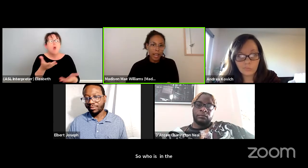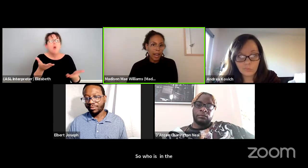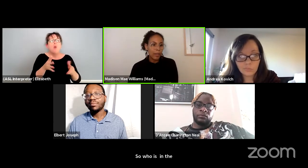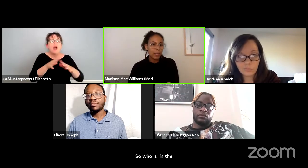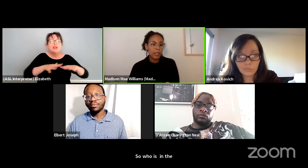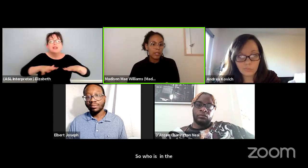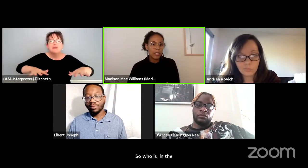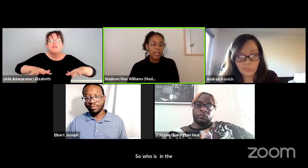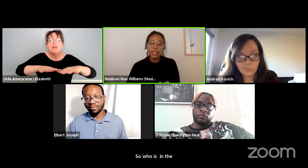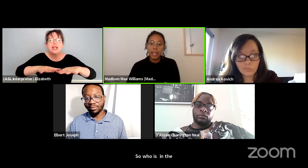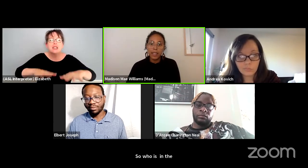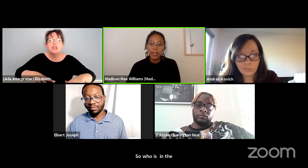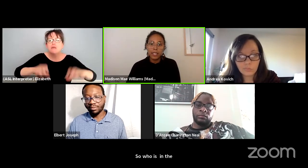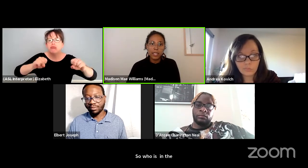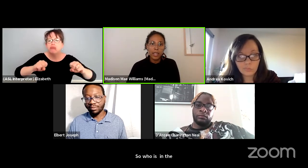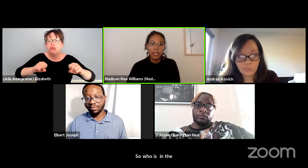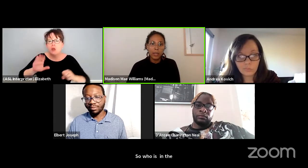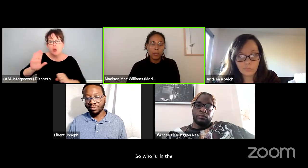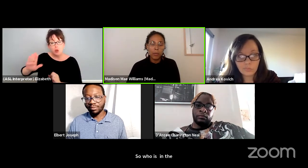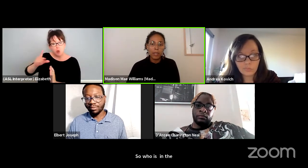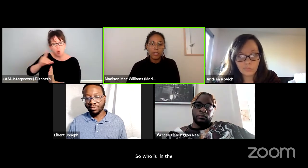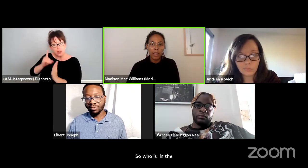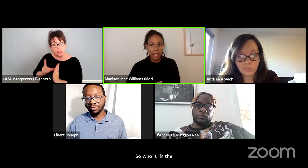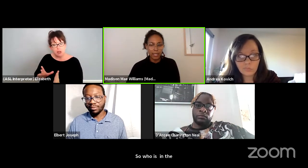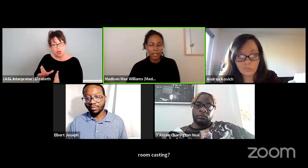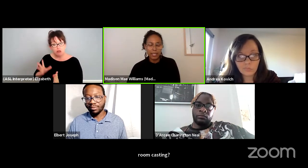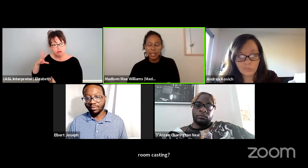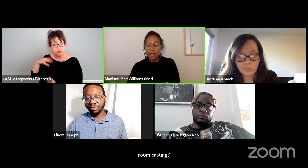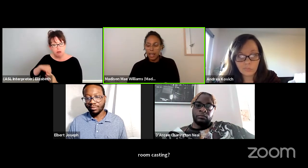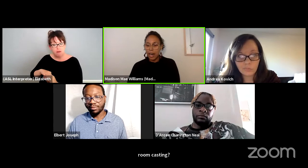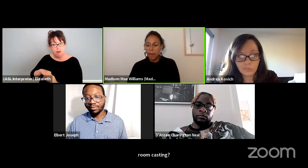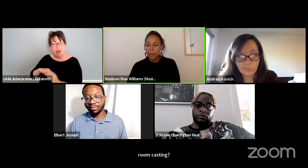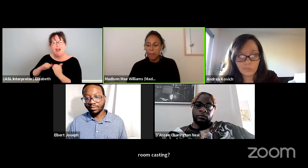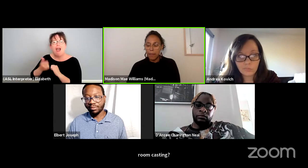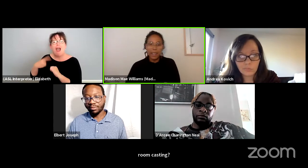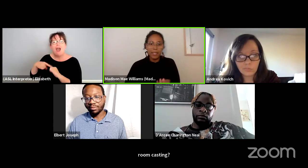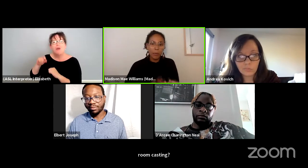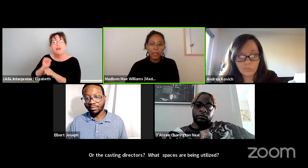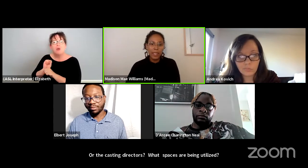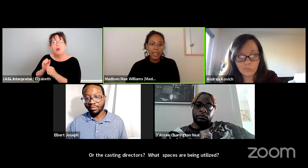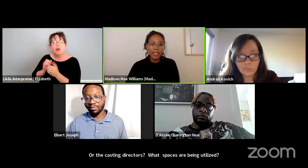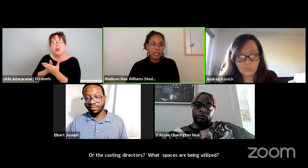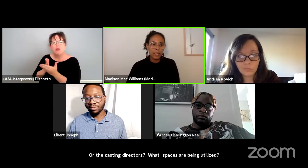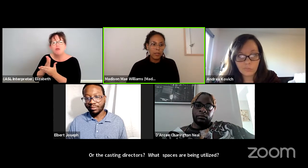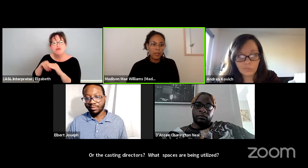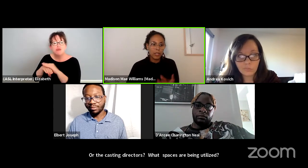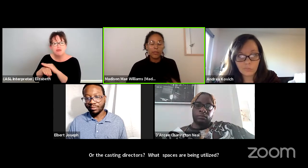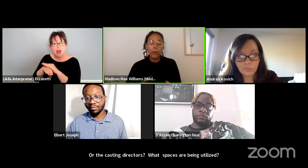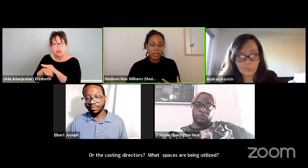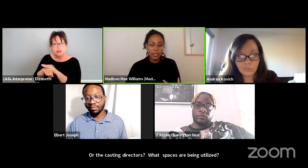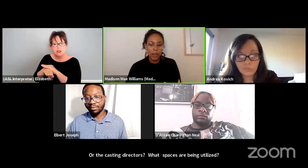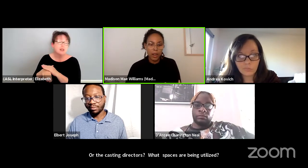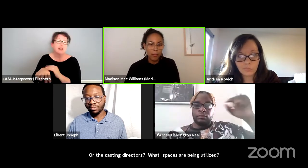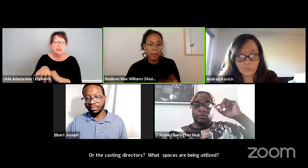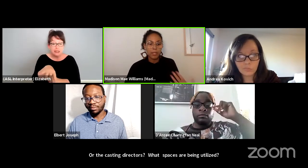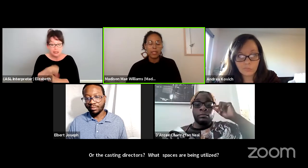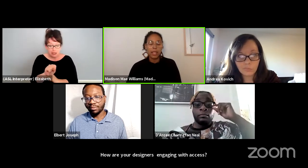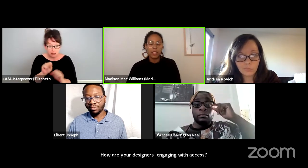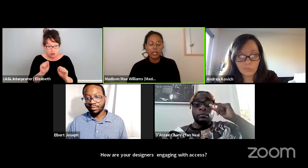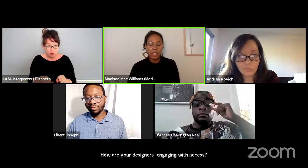How are your designers engaging with access? It's one thing to focus on representation